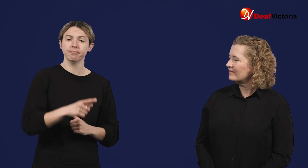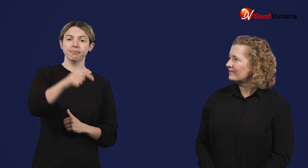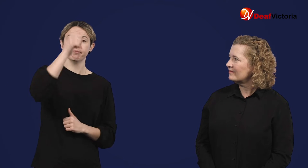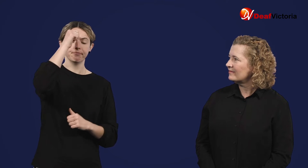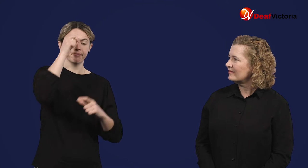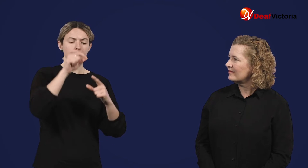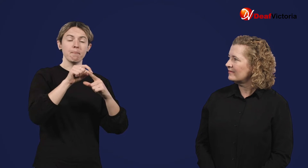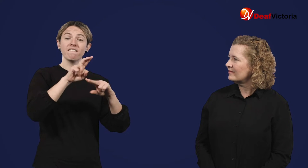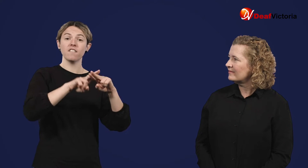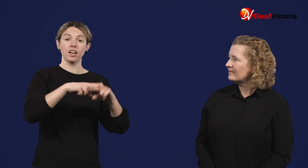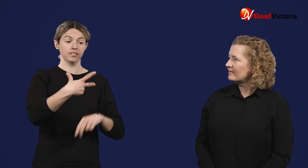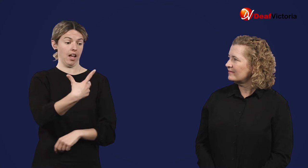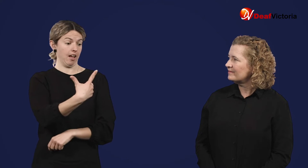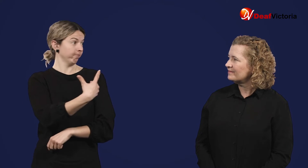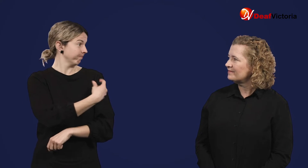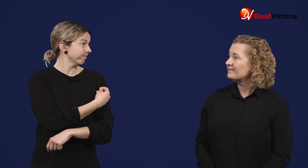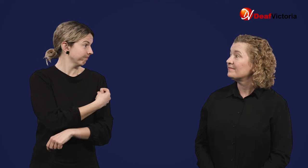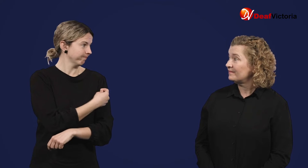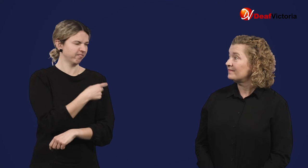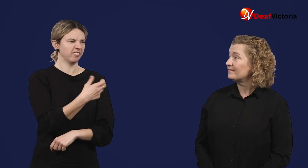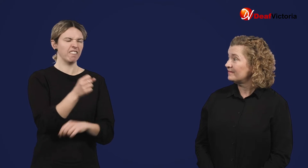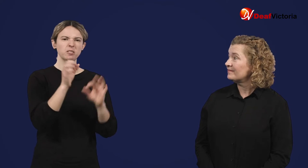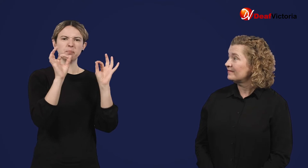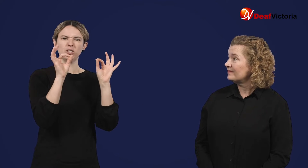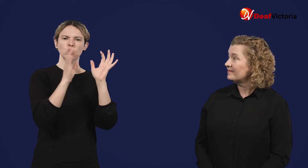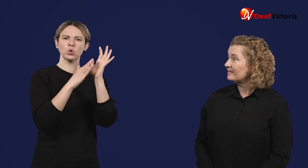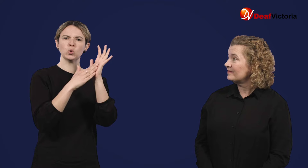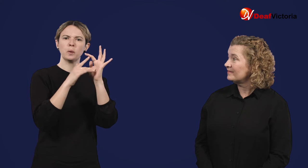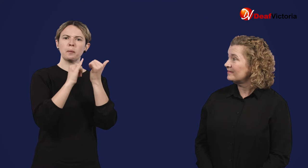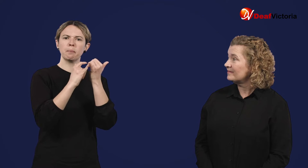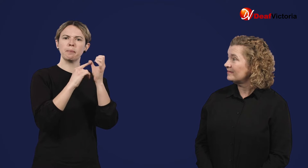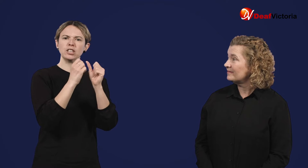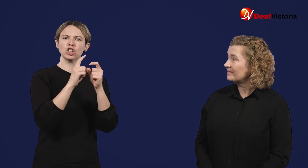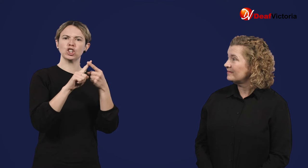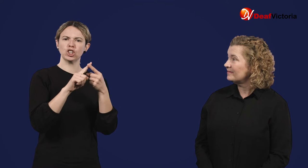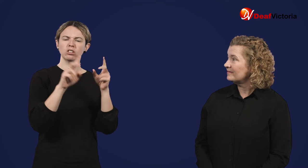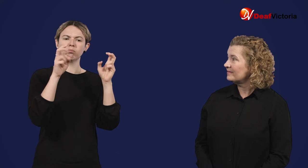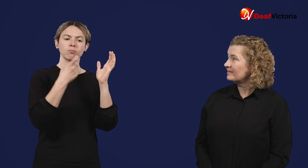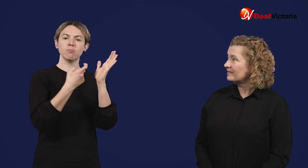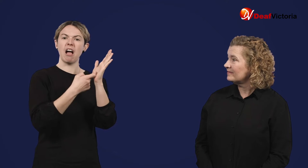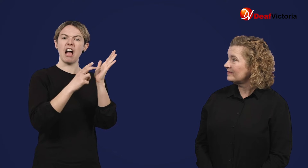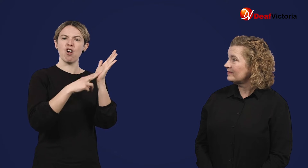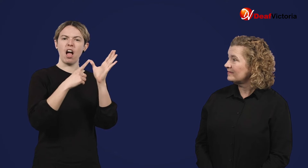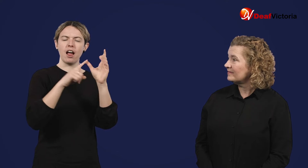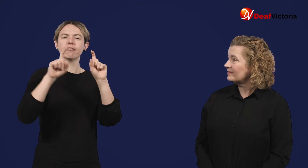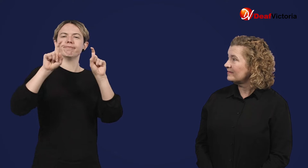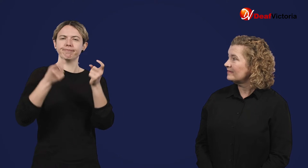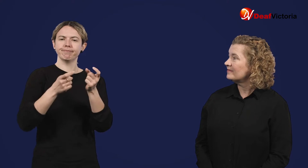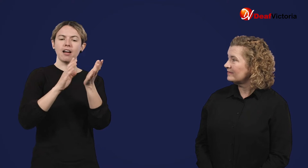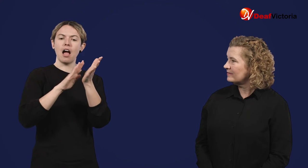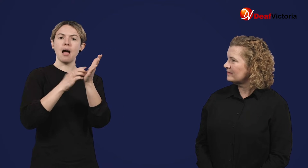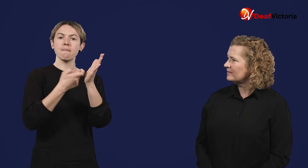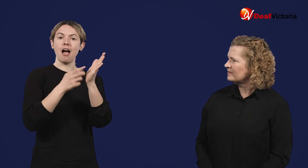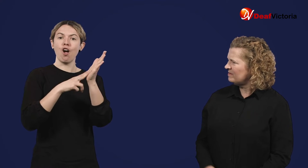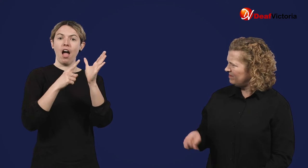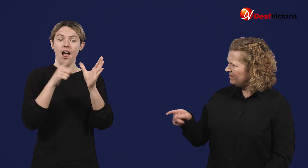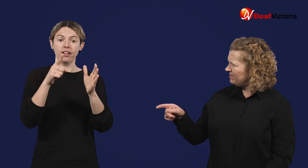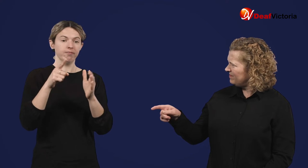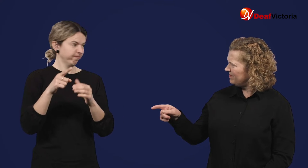The Pfizer vaccine contains messenger RNA (mRNA) -